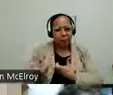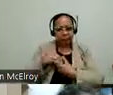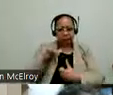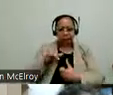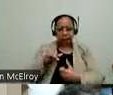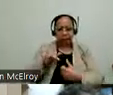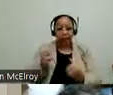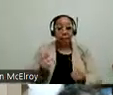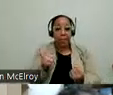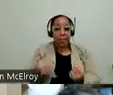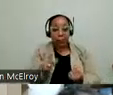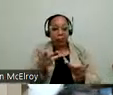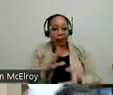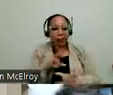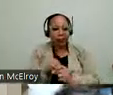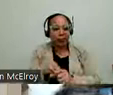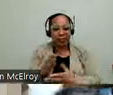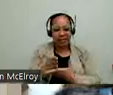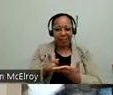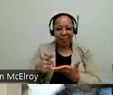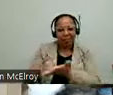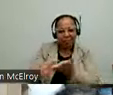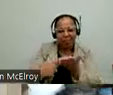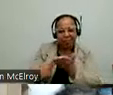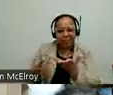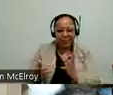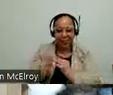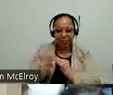appreciate all of your feedback on that.